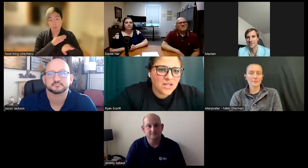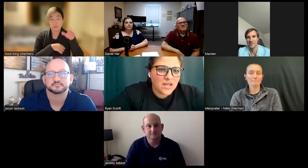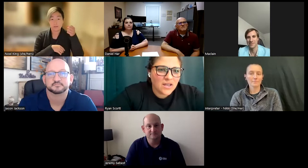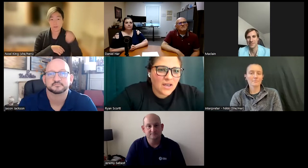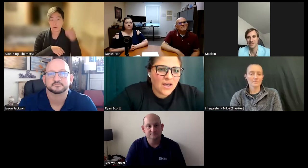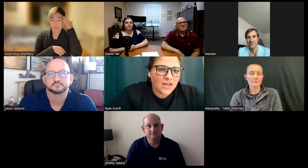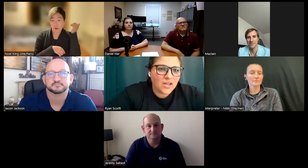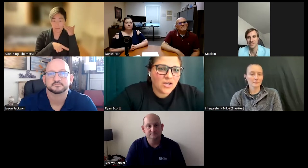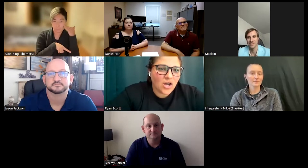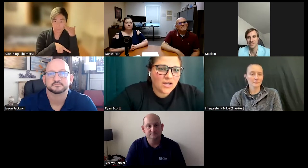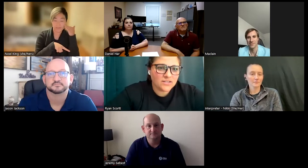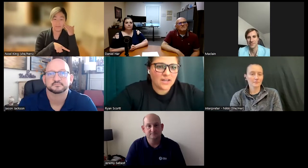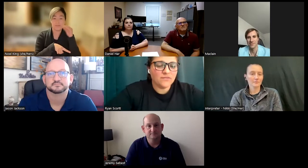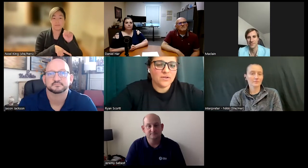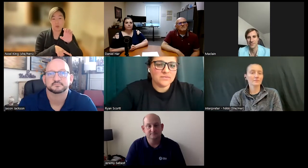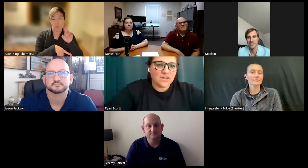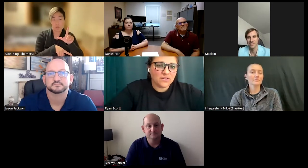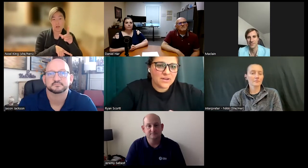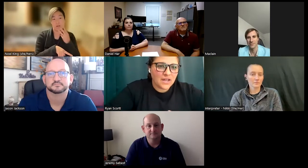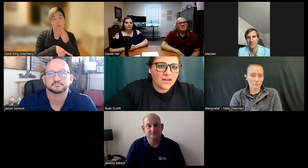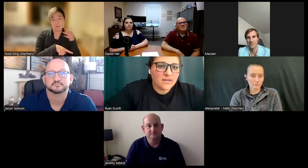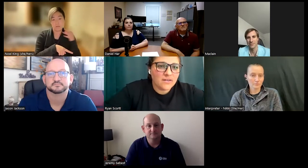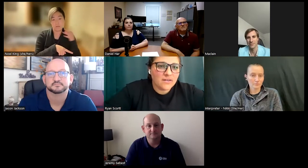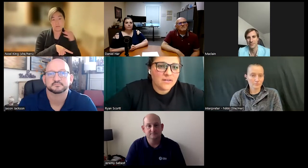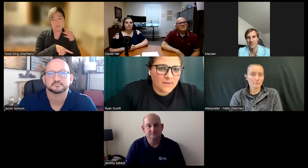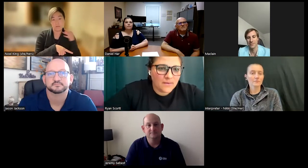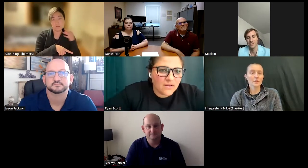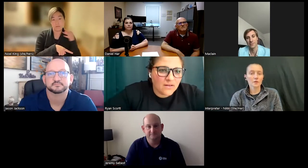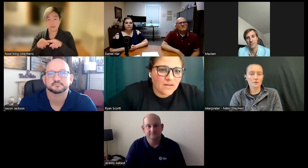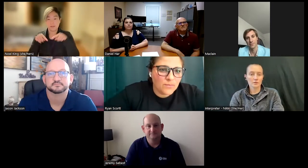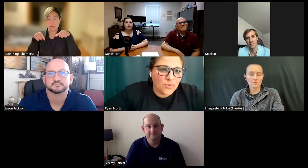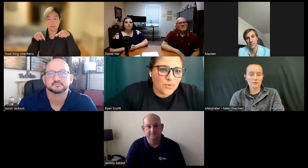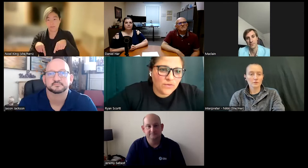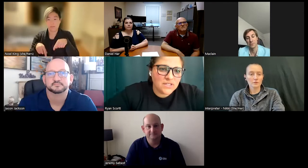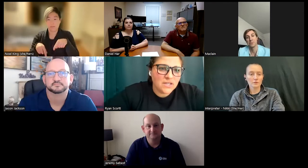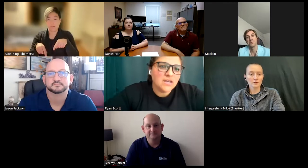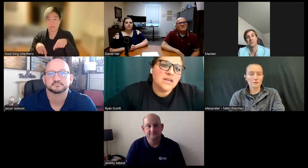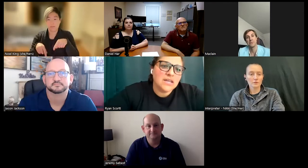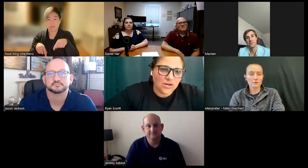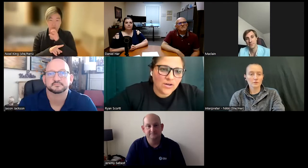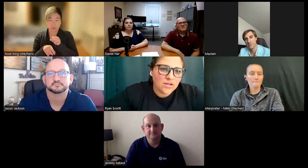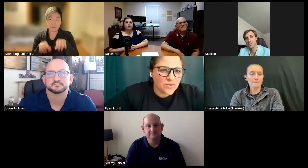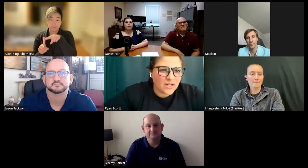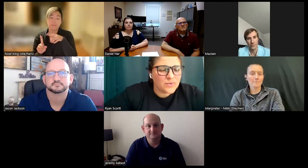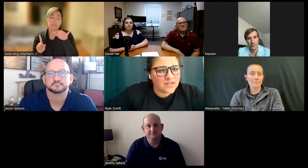I got I'm from South Korea moved here to America when I was about